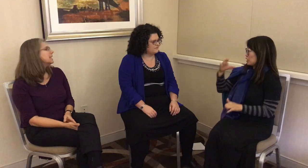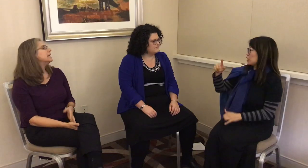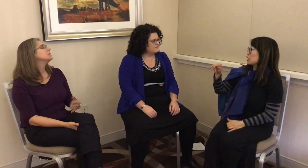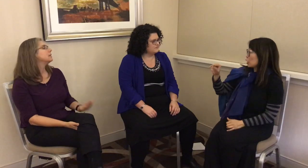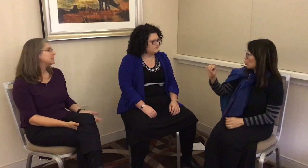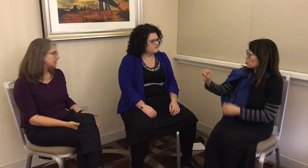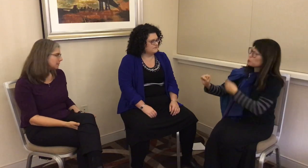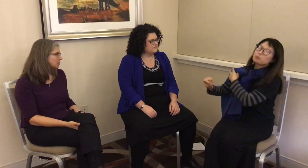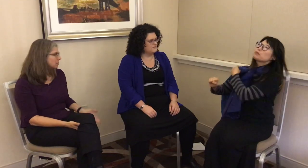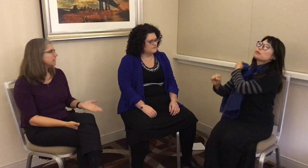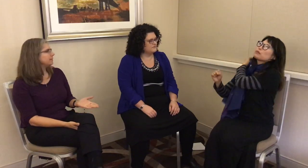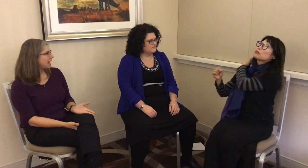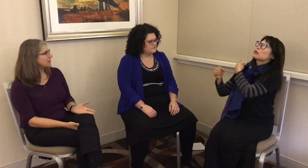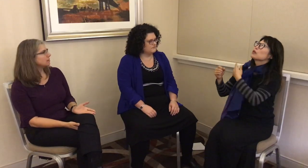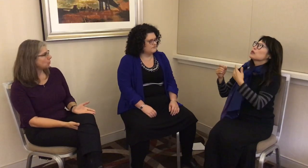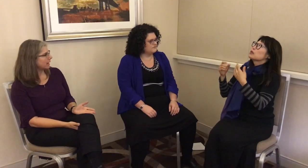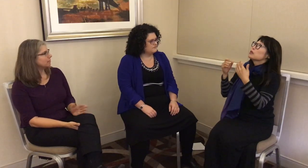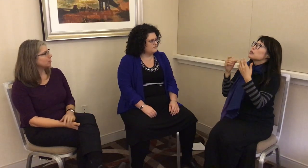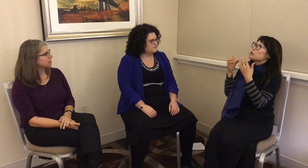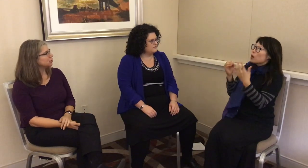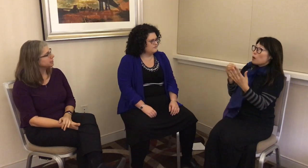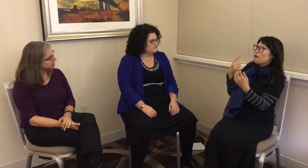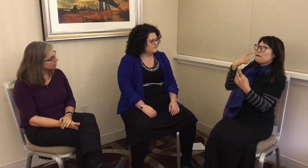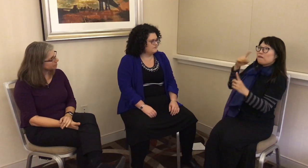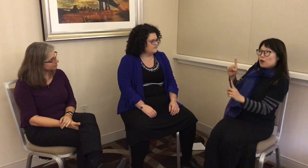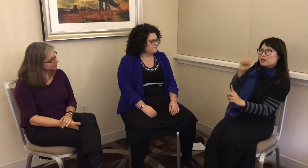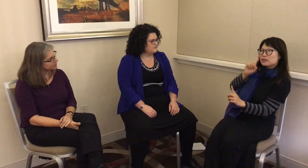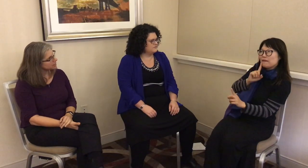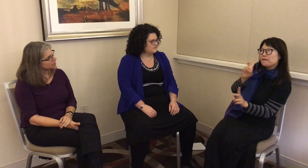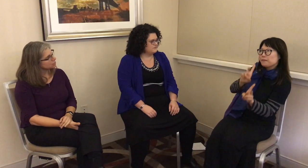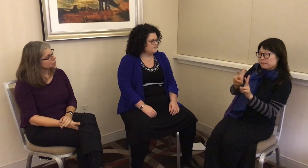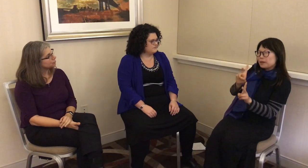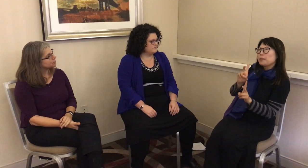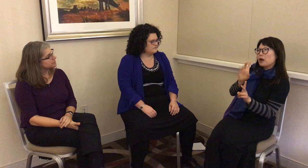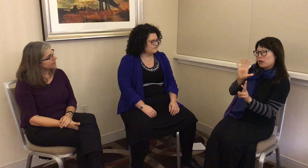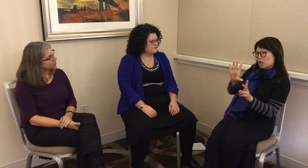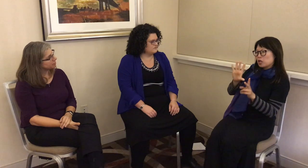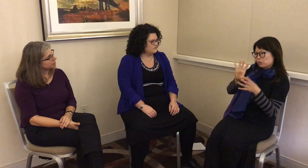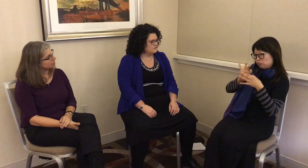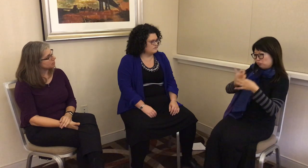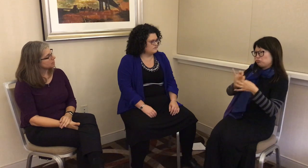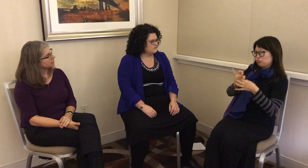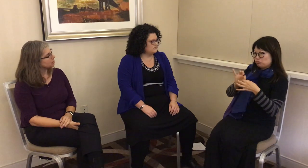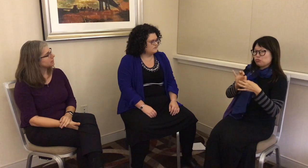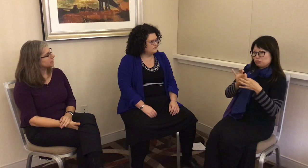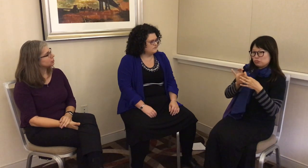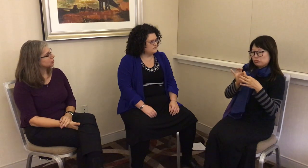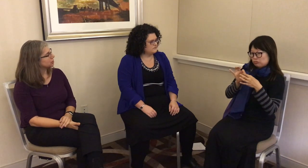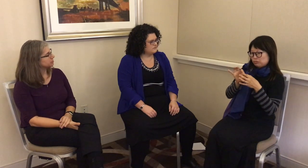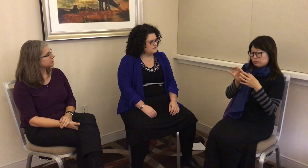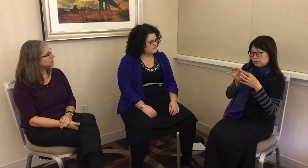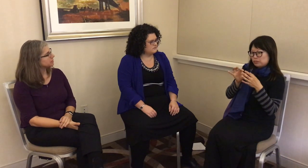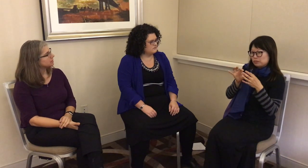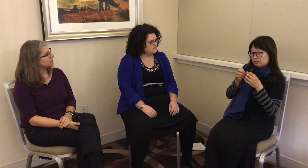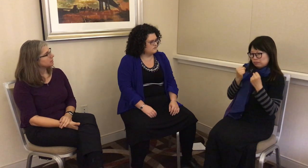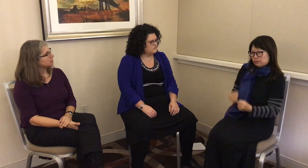It’s very similar in that way for the Chatino people. For deaf people, their relationships